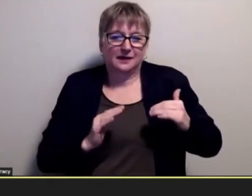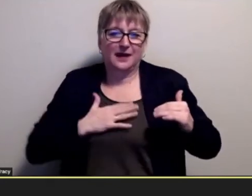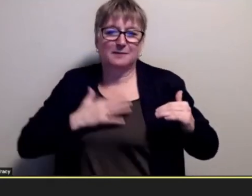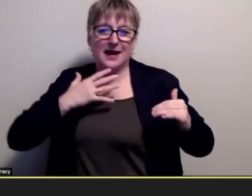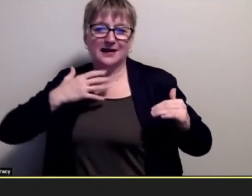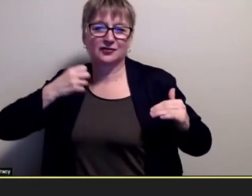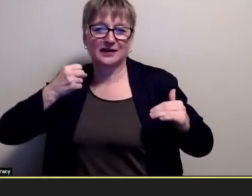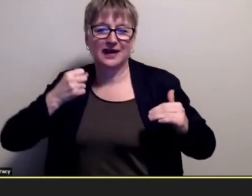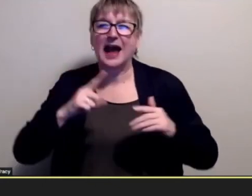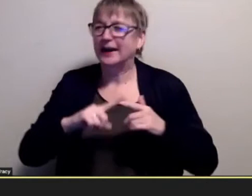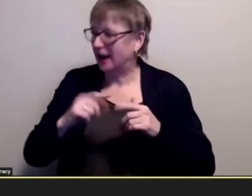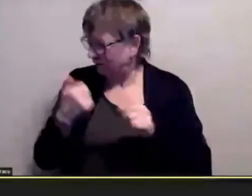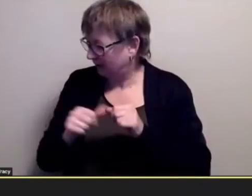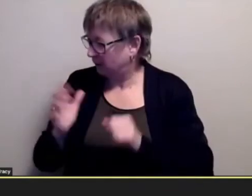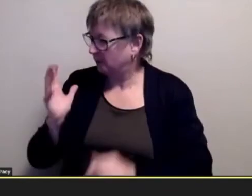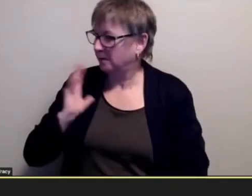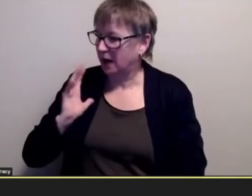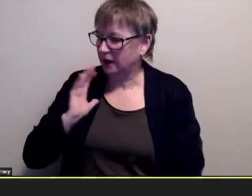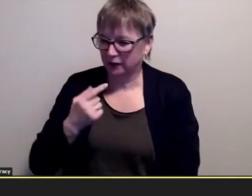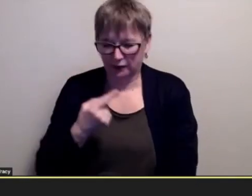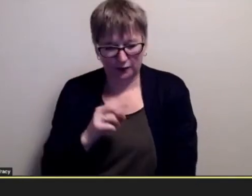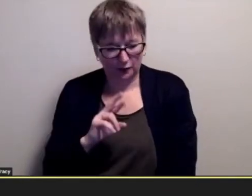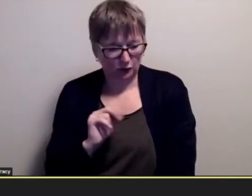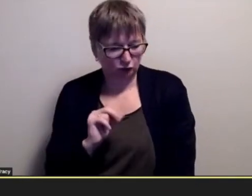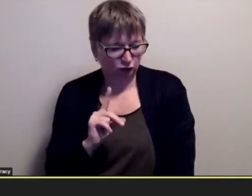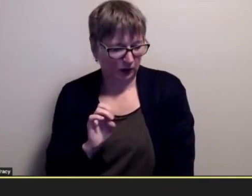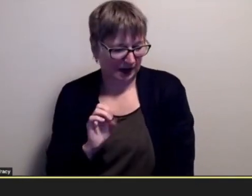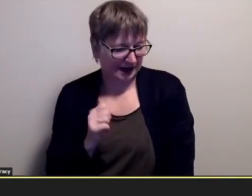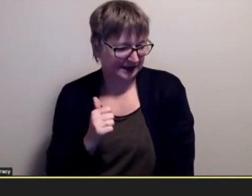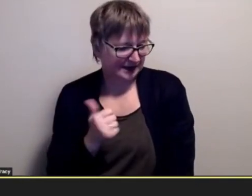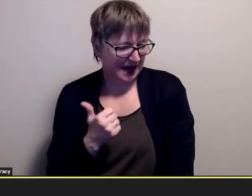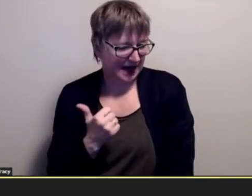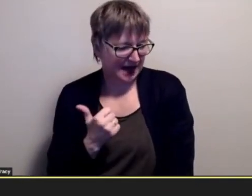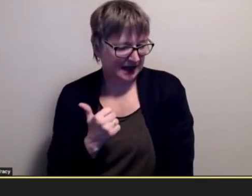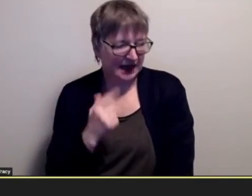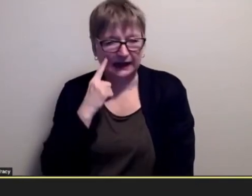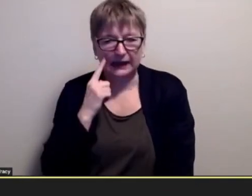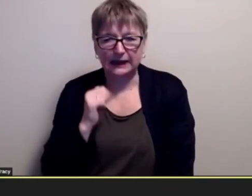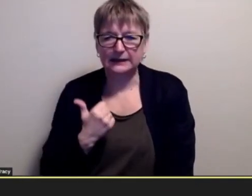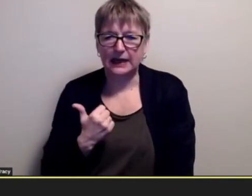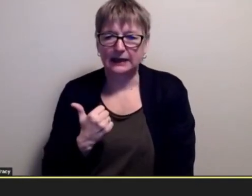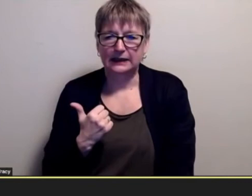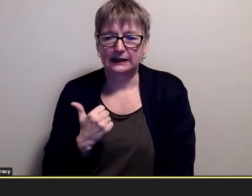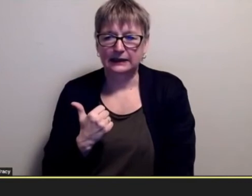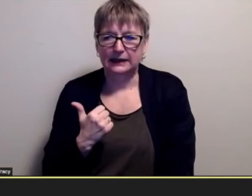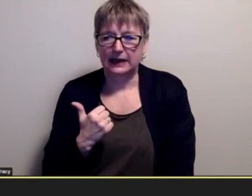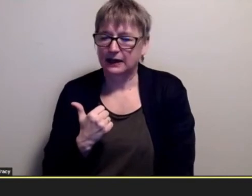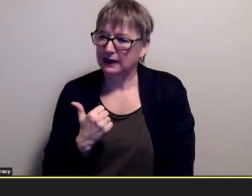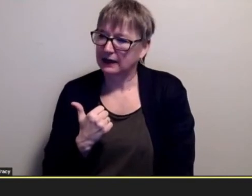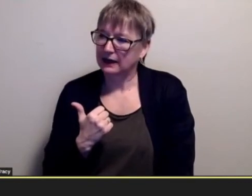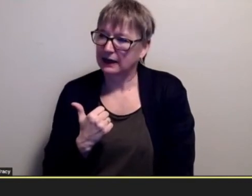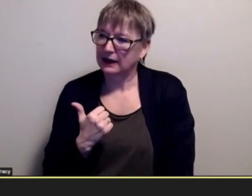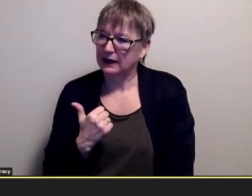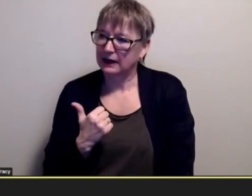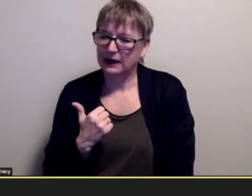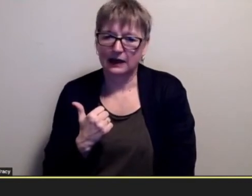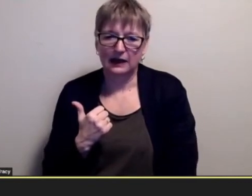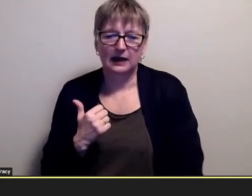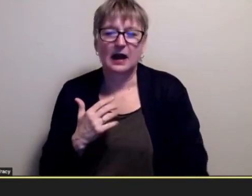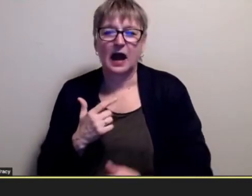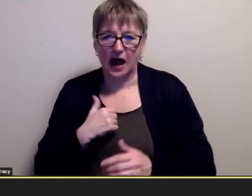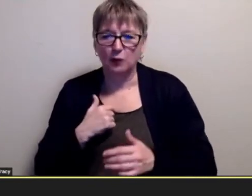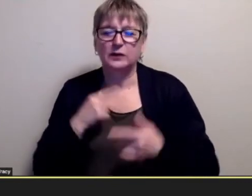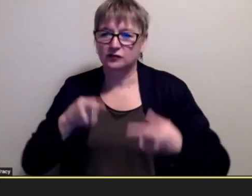back in grade 10 i think it was when i had like trouble functioning and paying attention